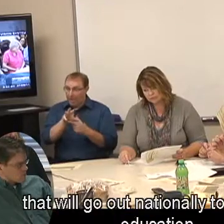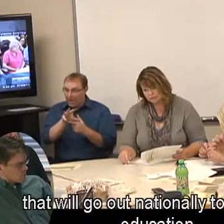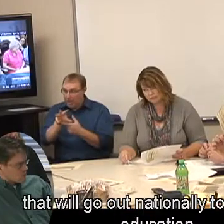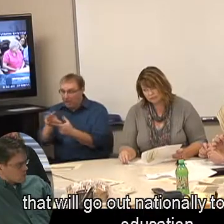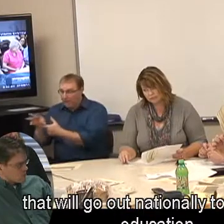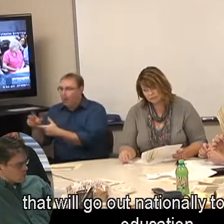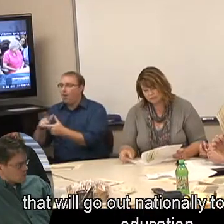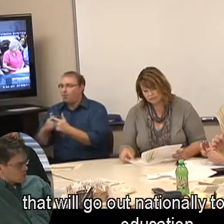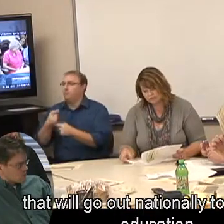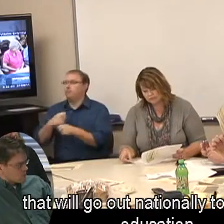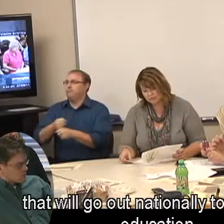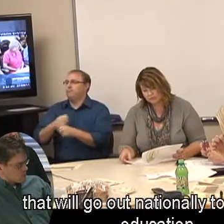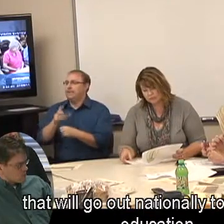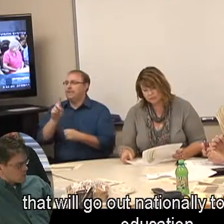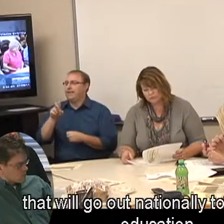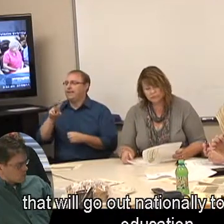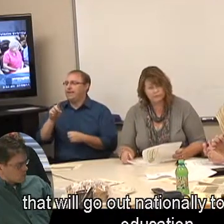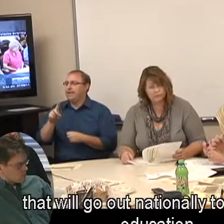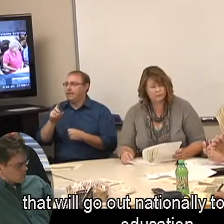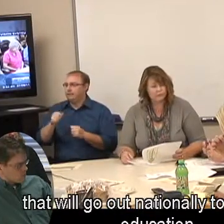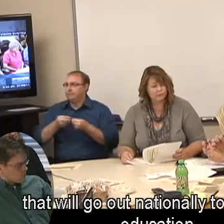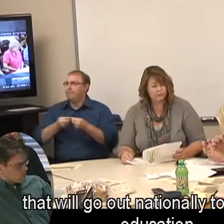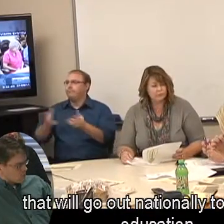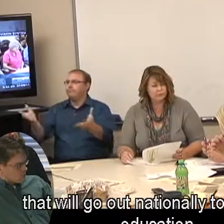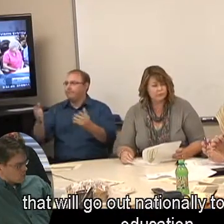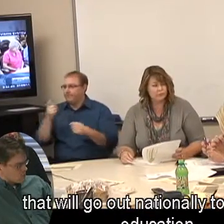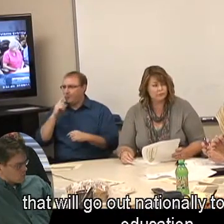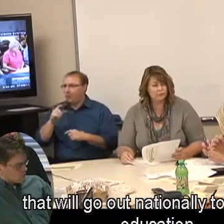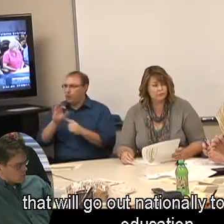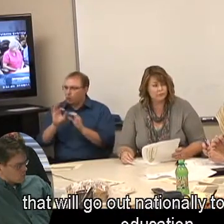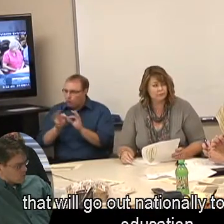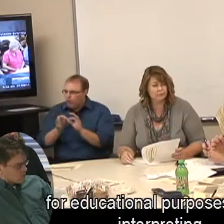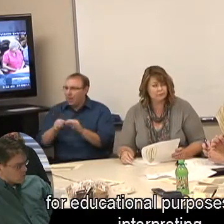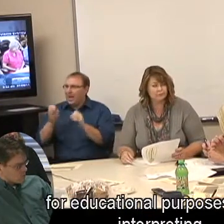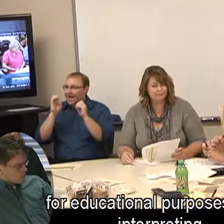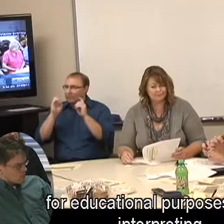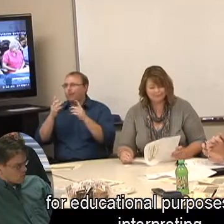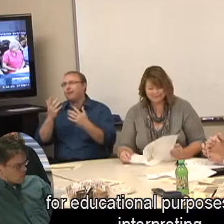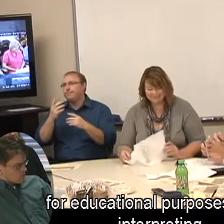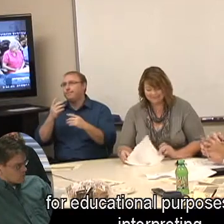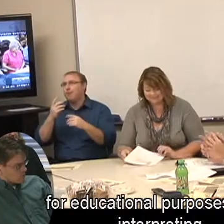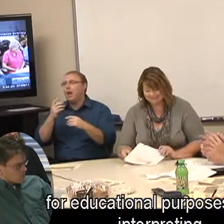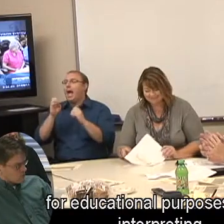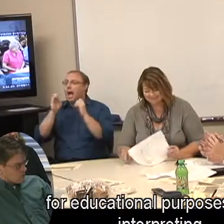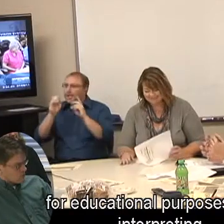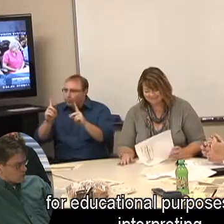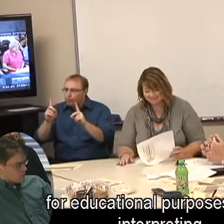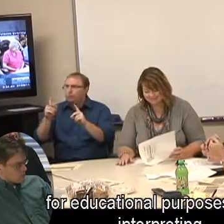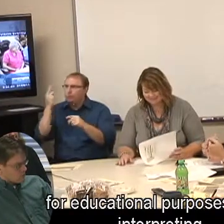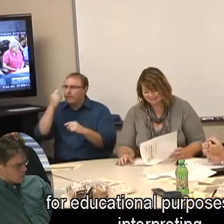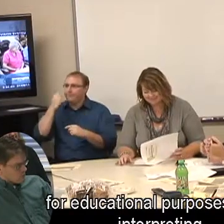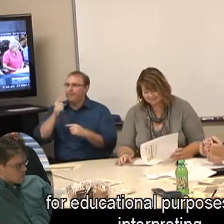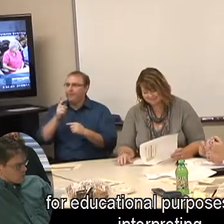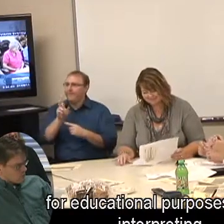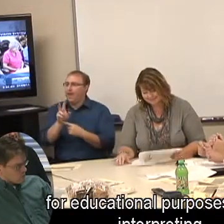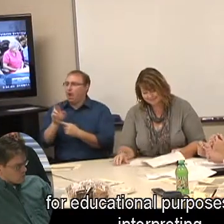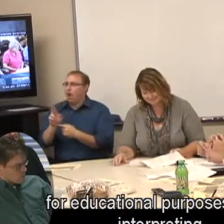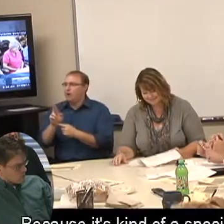that will go out nationally to interpreter education - for educational purposes for VR interpreting.